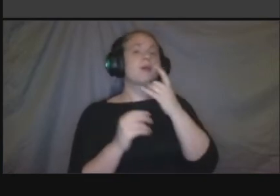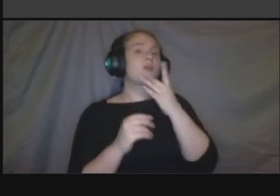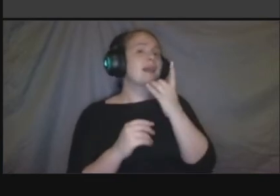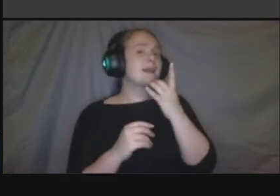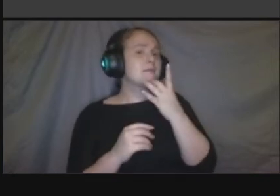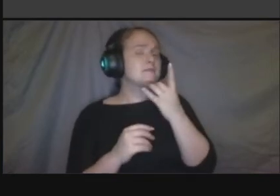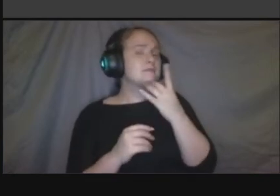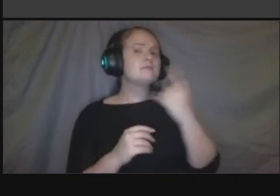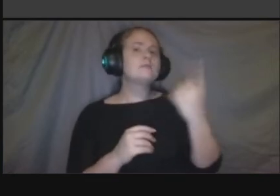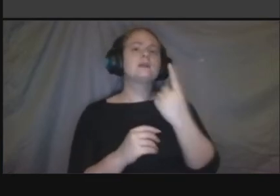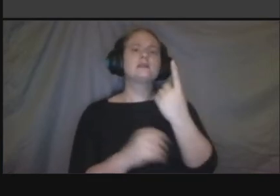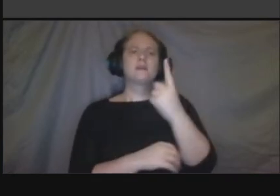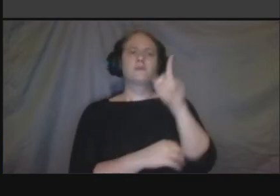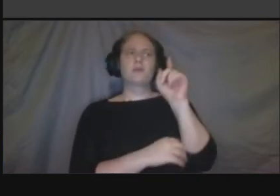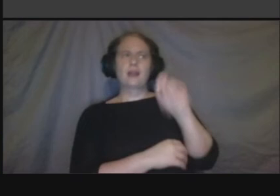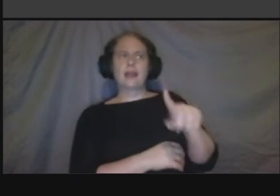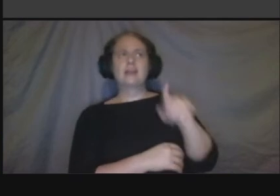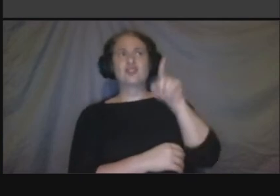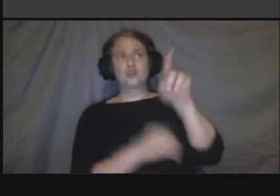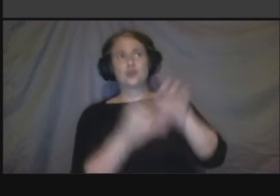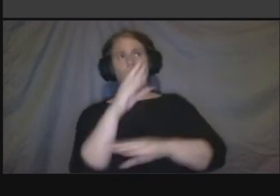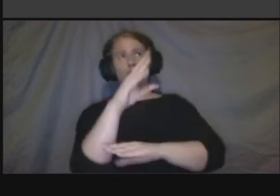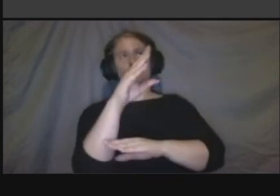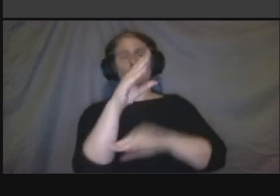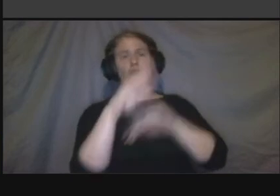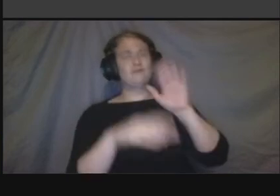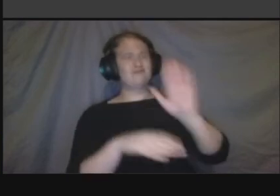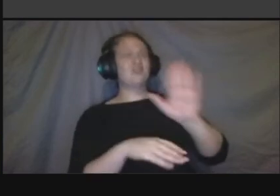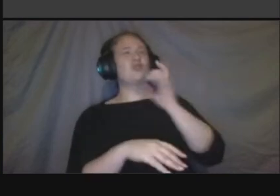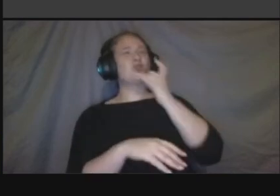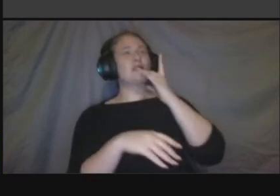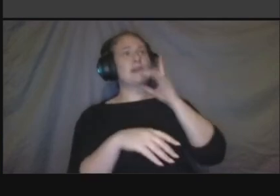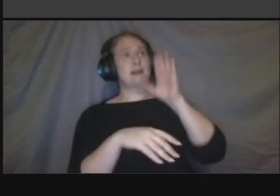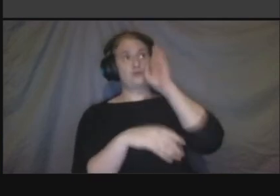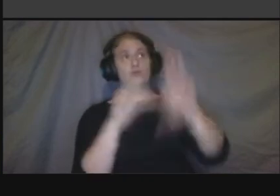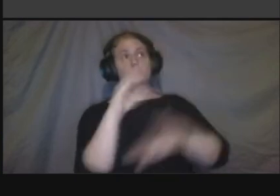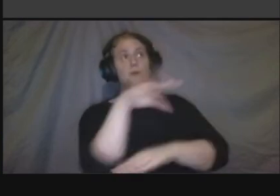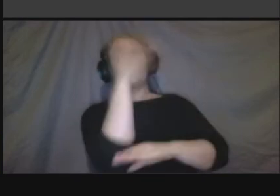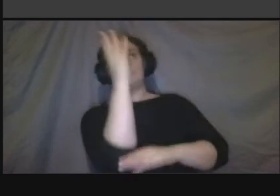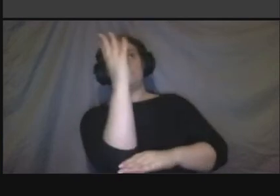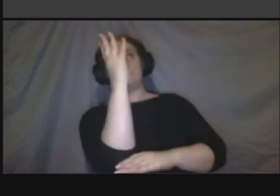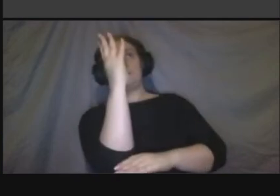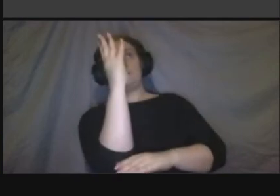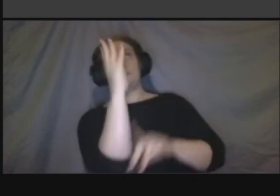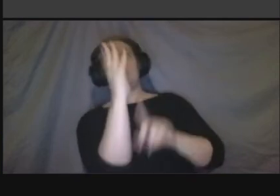the sky to reduce glare and light pollution additionally would solar lighting be considered